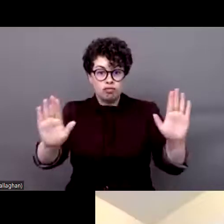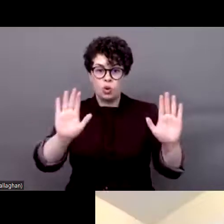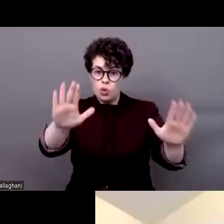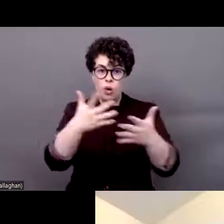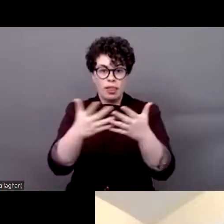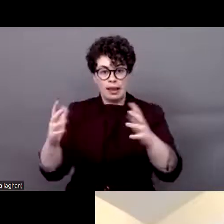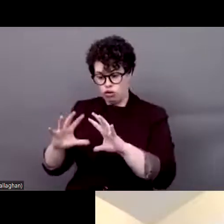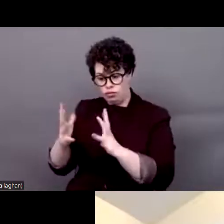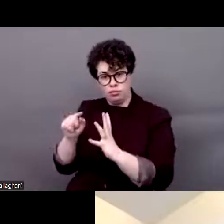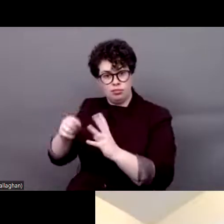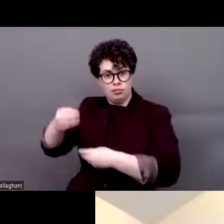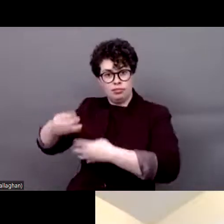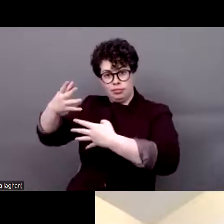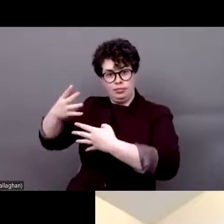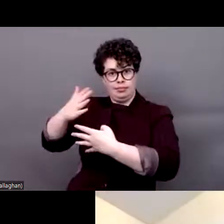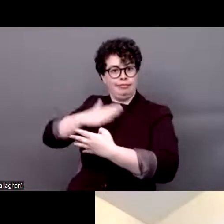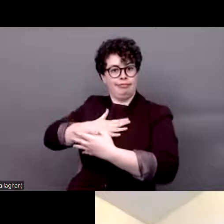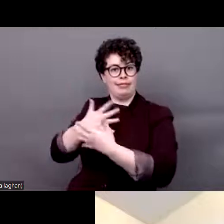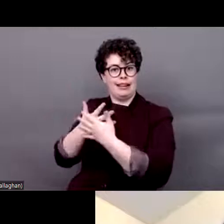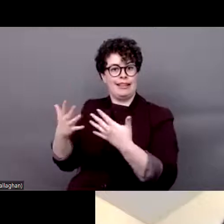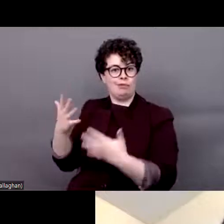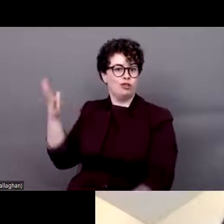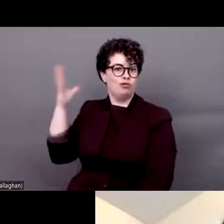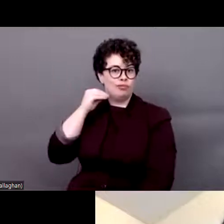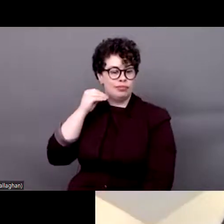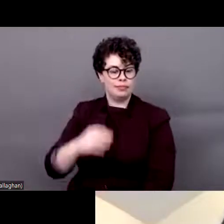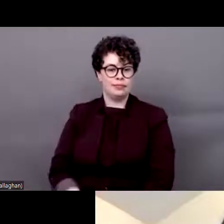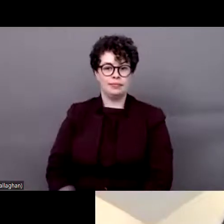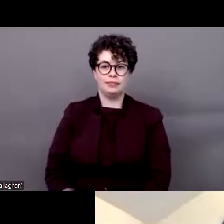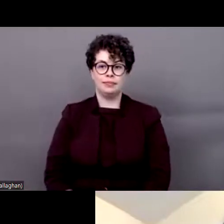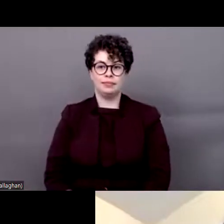your choice in the language option. We welcome